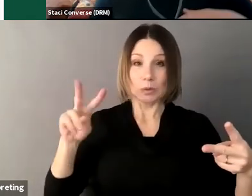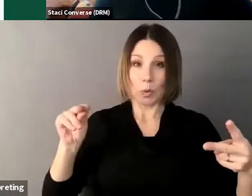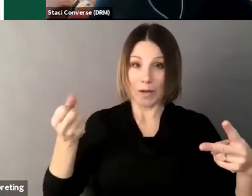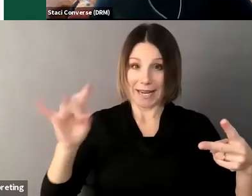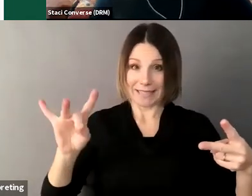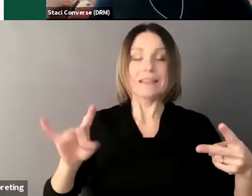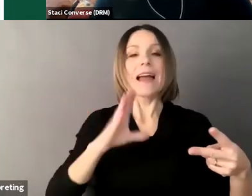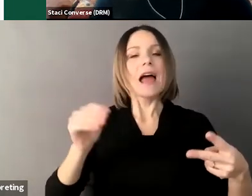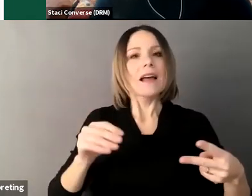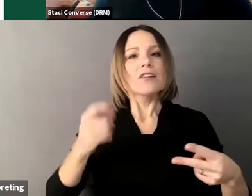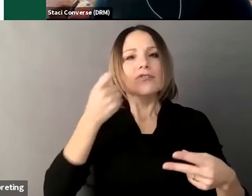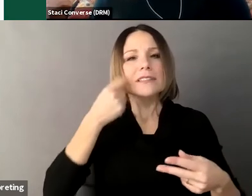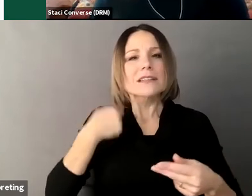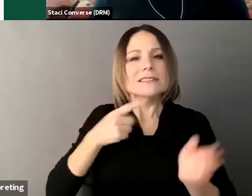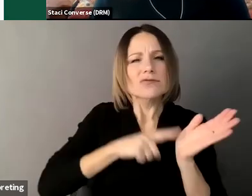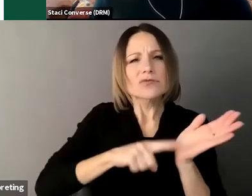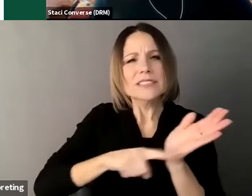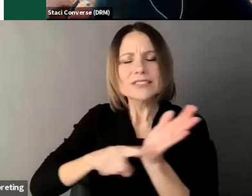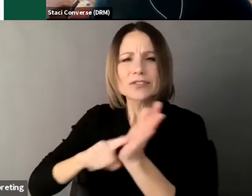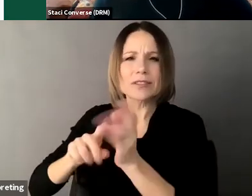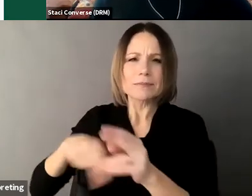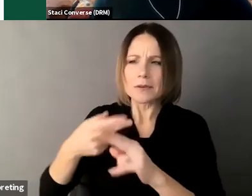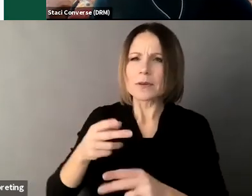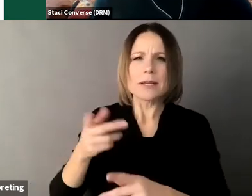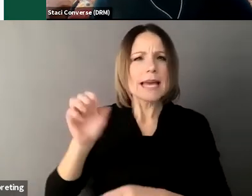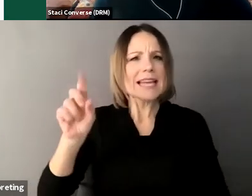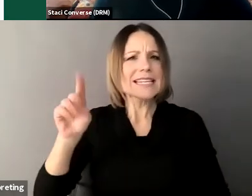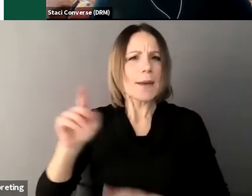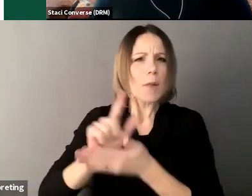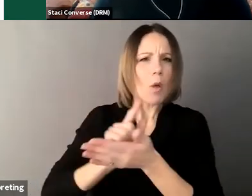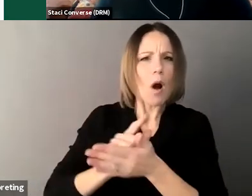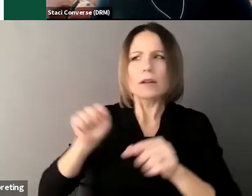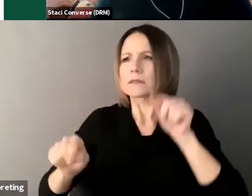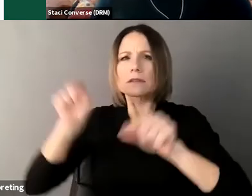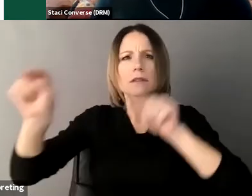some research on where um there were supported decision-making laws there was a lot of activity